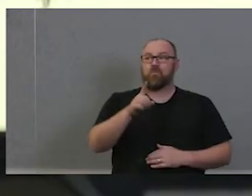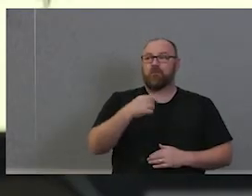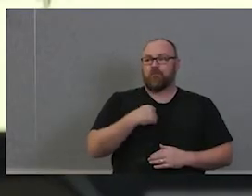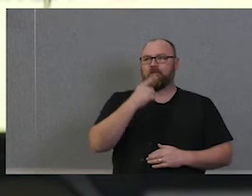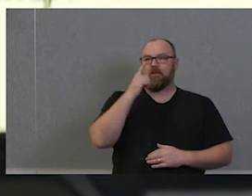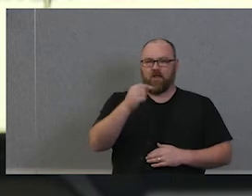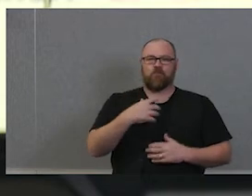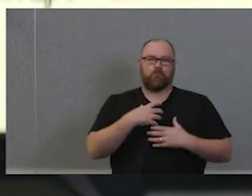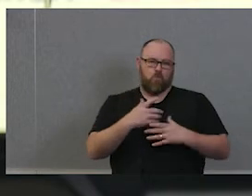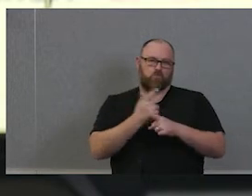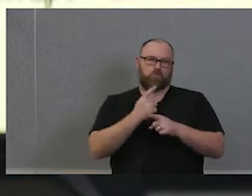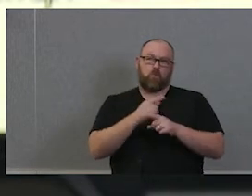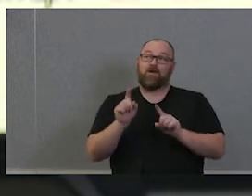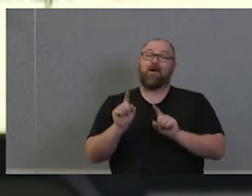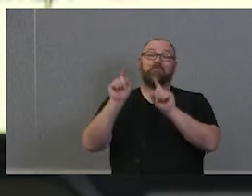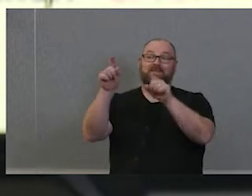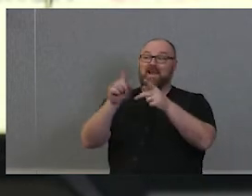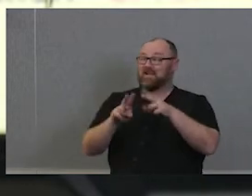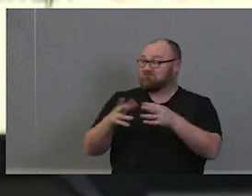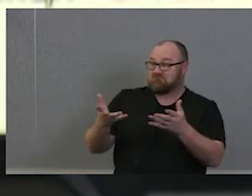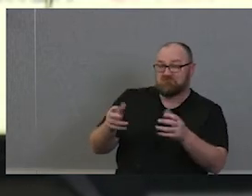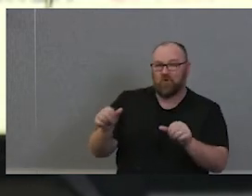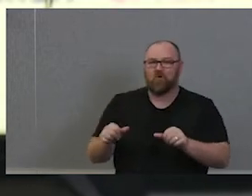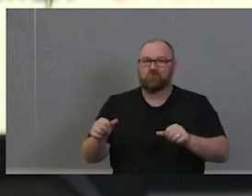okay with people, I hate closing down conversations